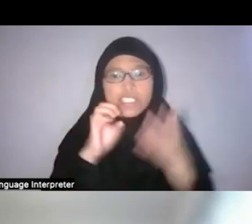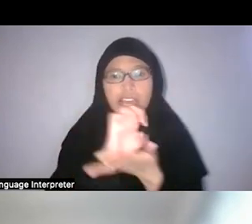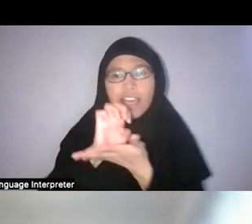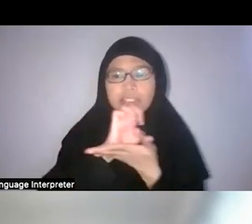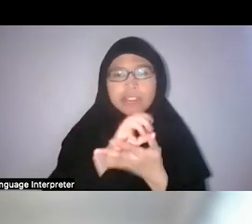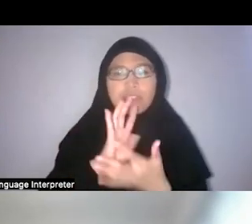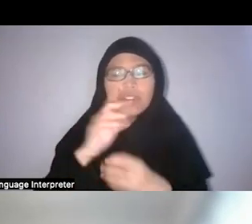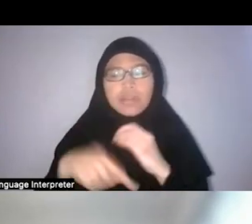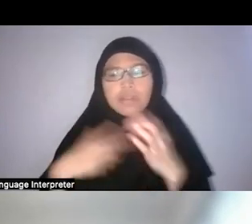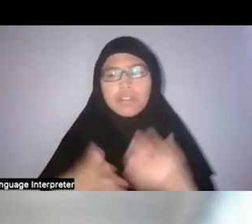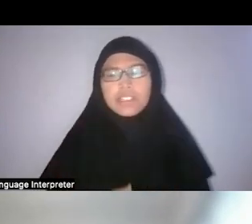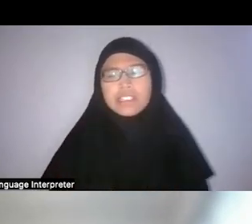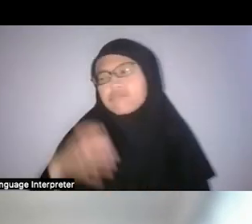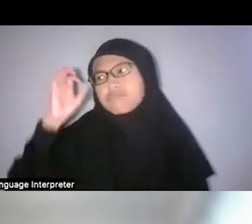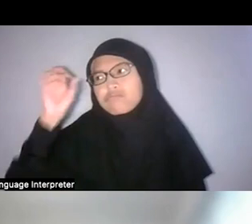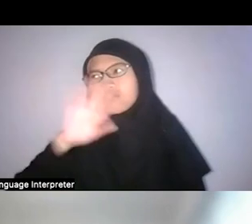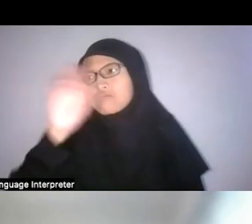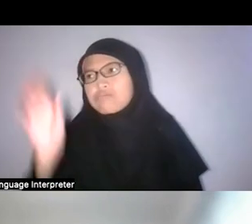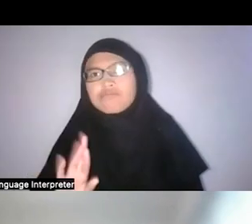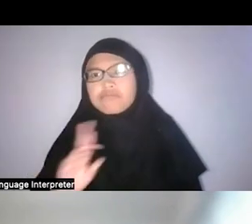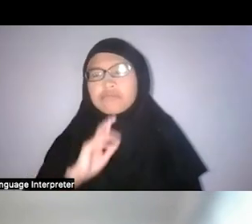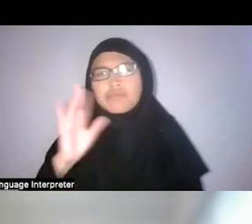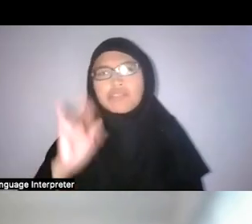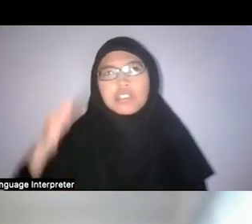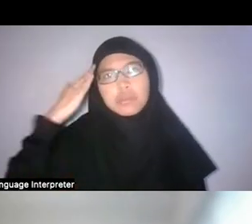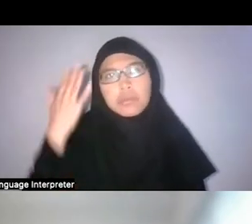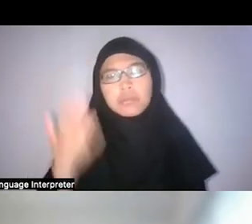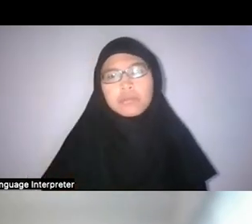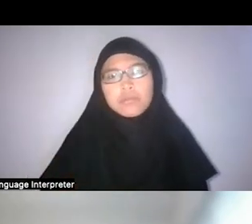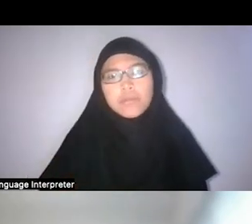how he never really knew all this stuff.